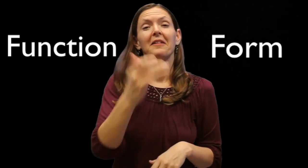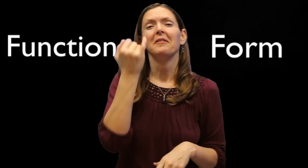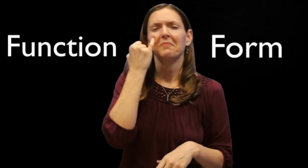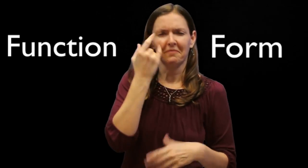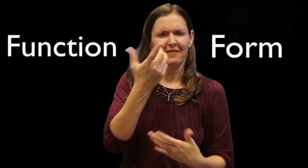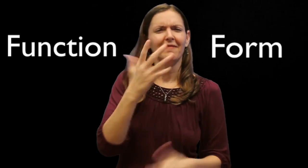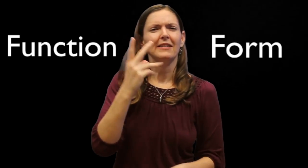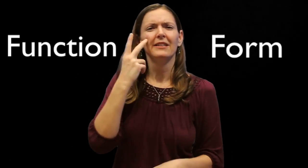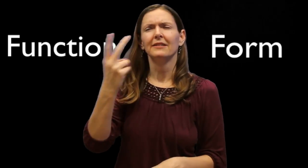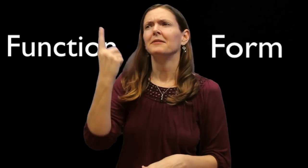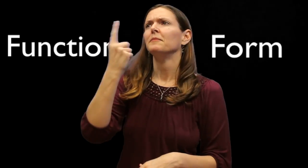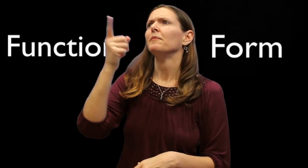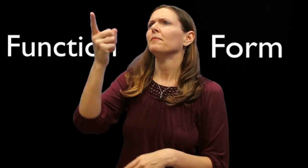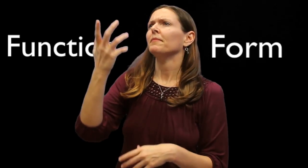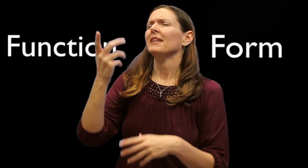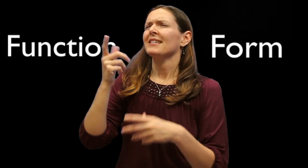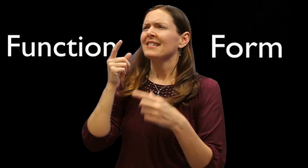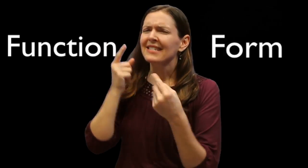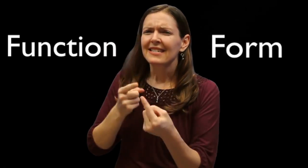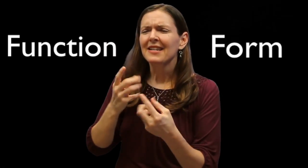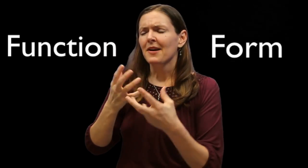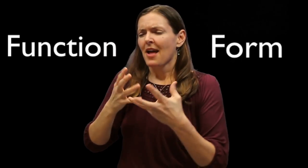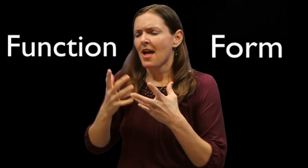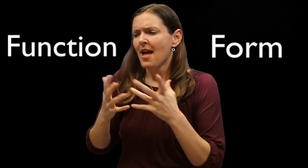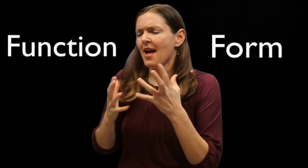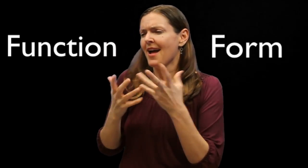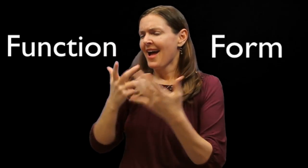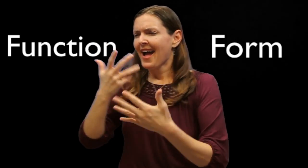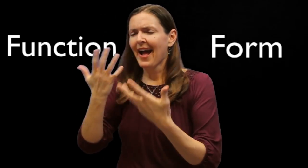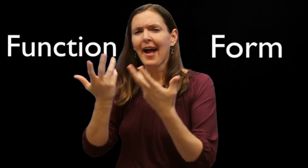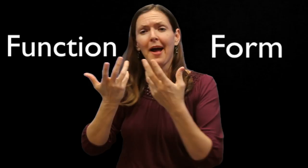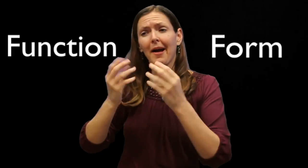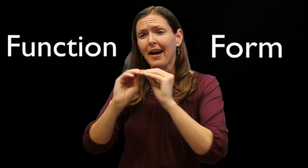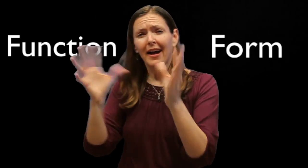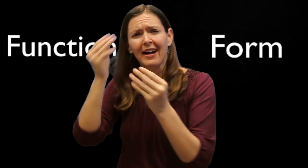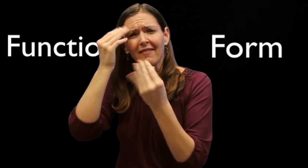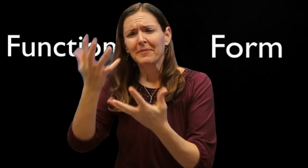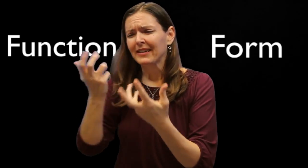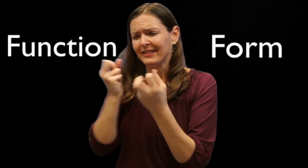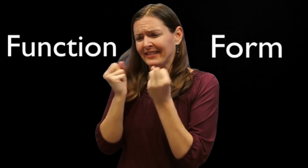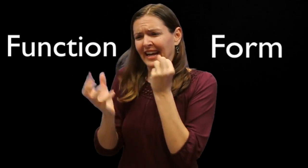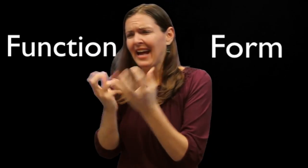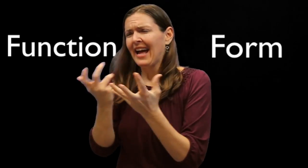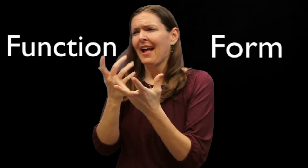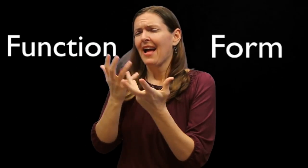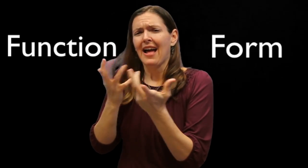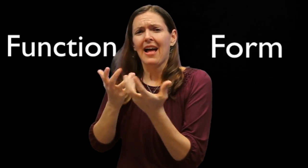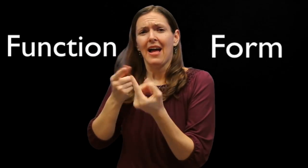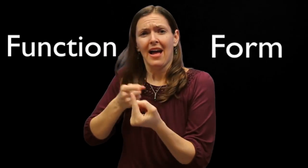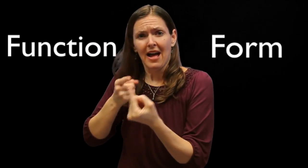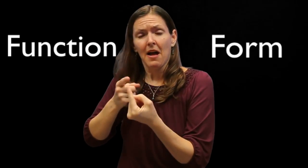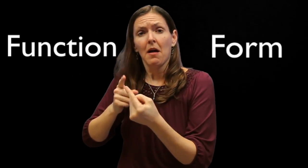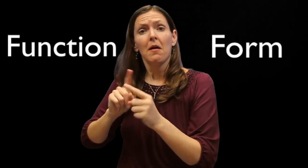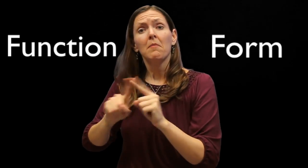Now, suppose you've seen someone who struggles with expressing themselves clearly in sign language